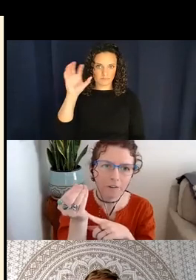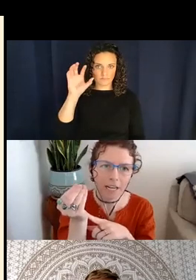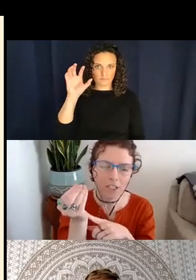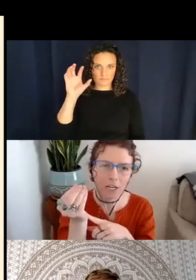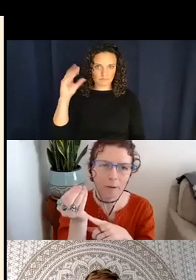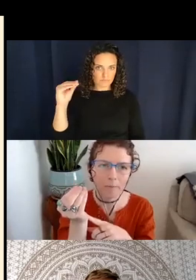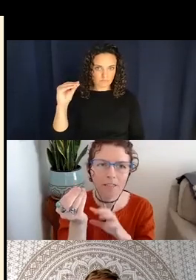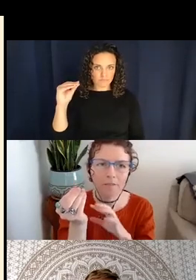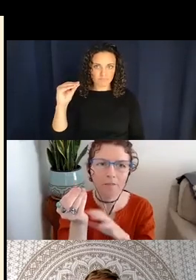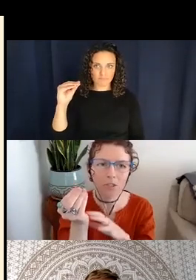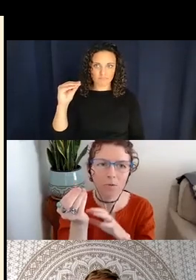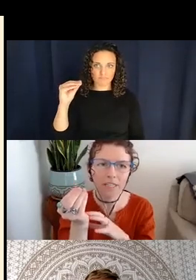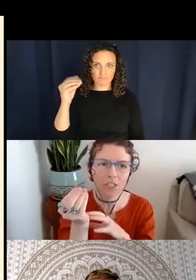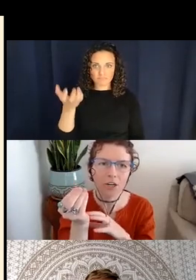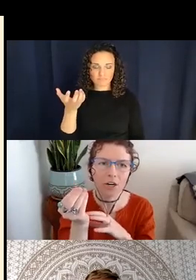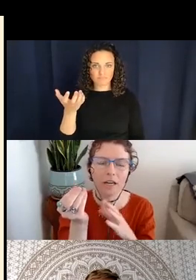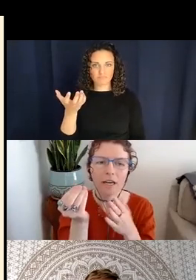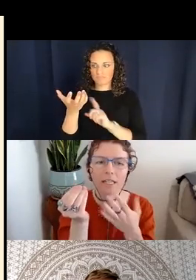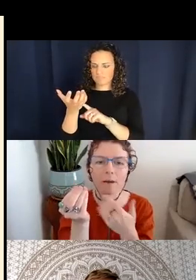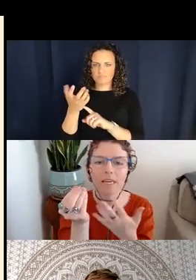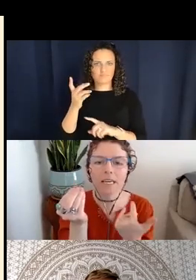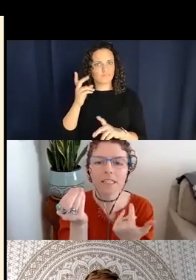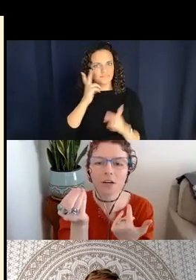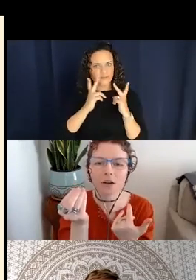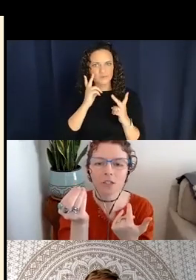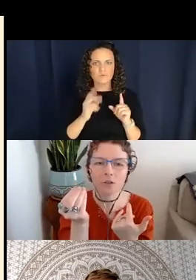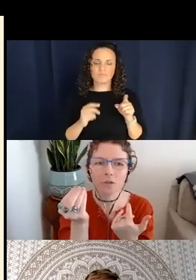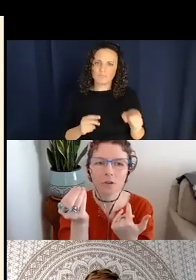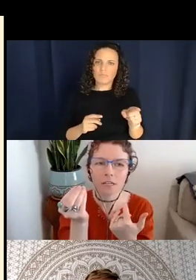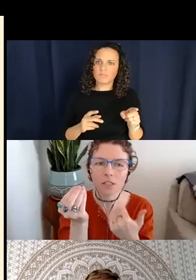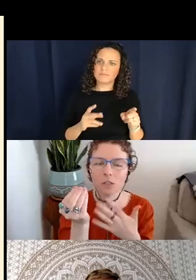a different hand shape and because of the visual nature it's maybe easier to assume